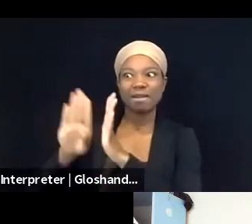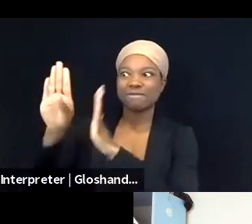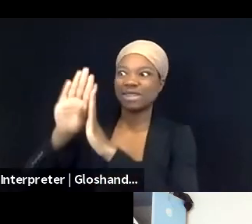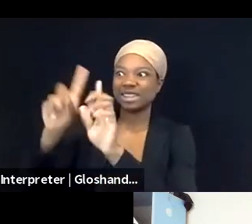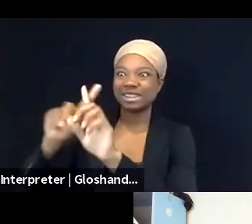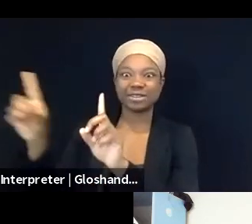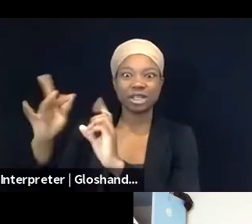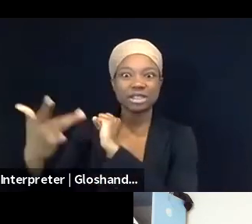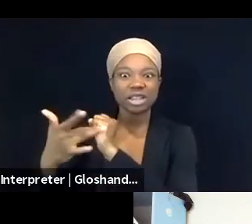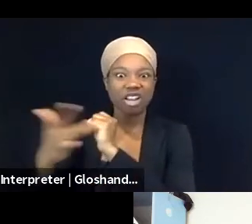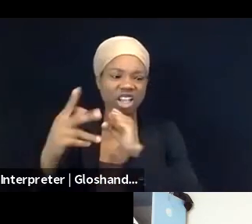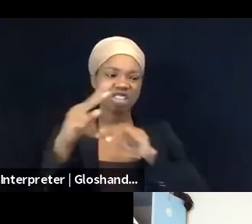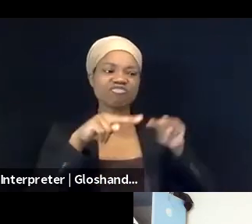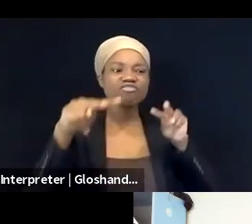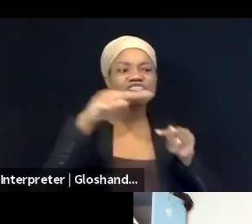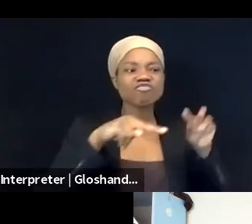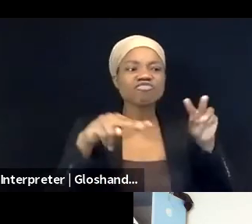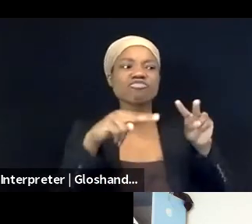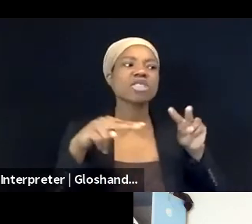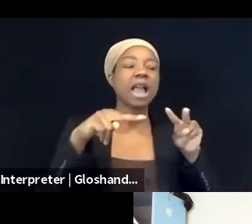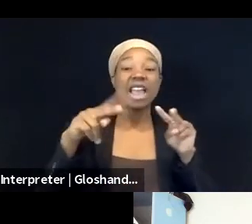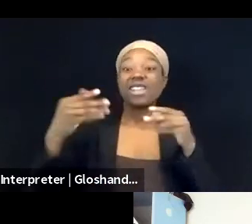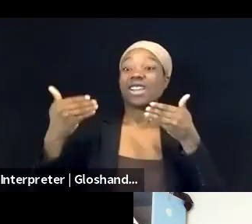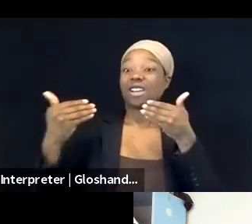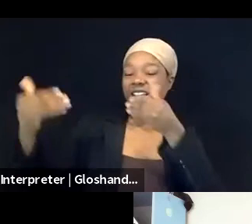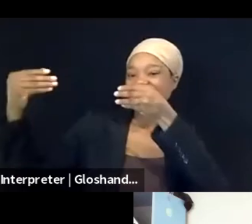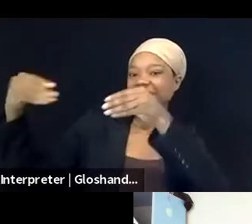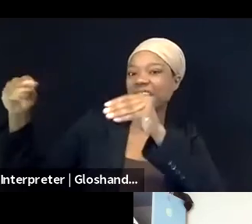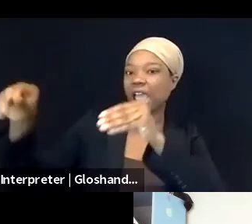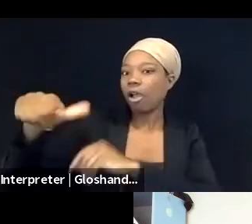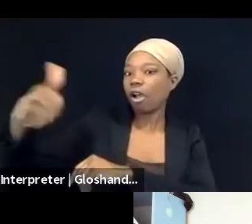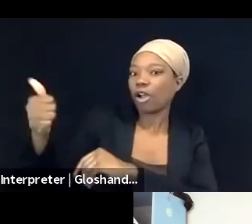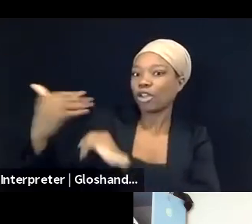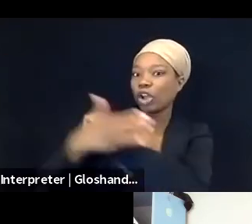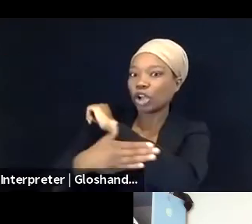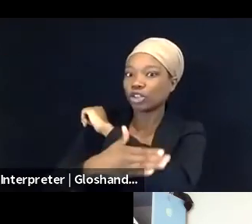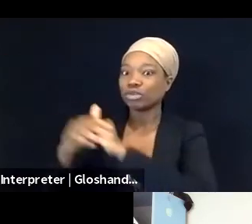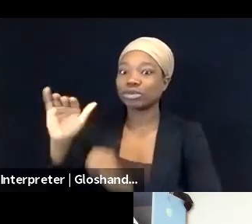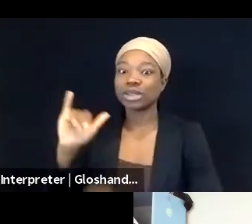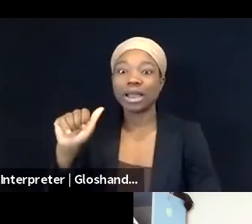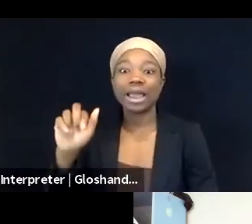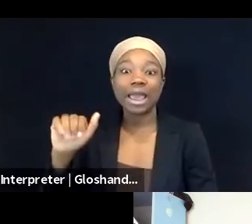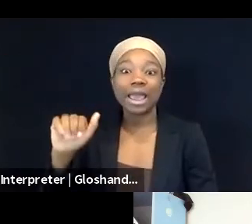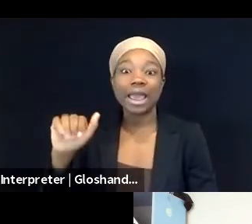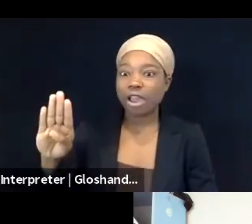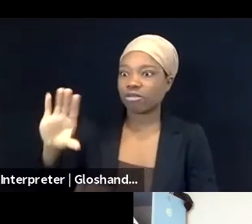including to some of the Arab regions, we know then famous company FNSO and Adivision and others.